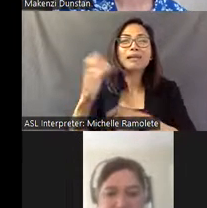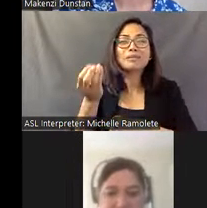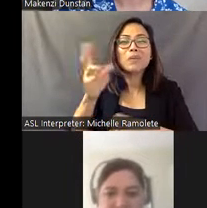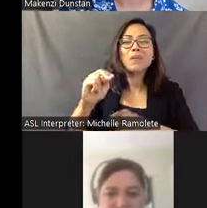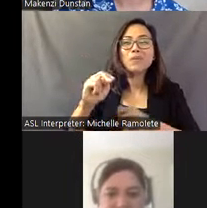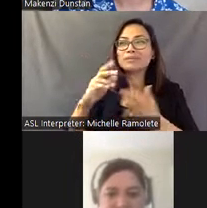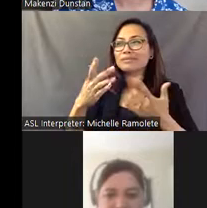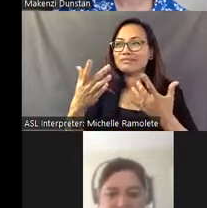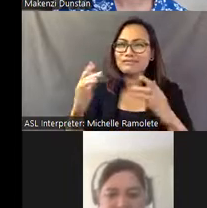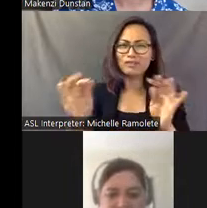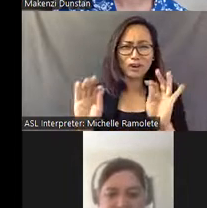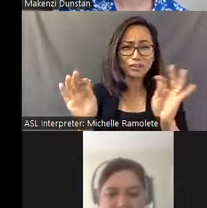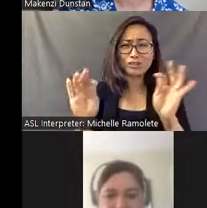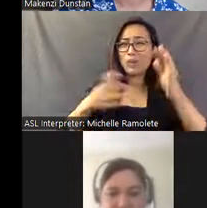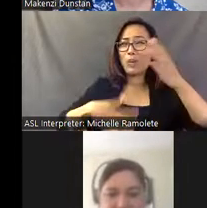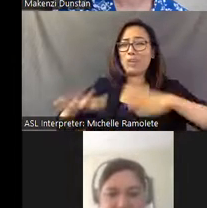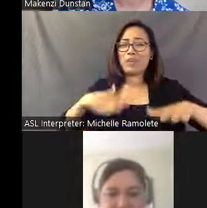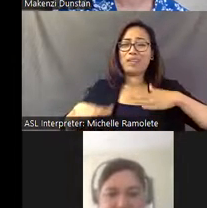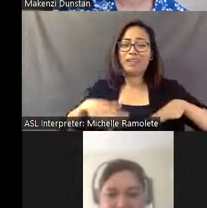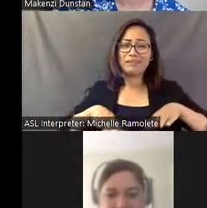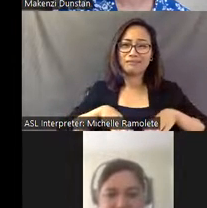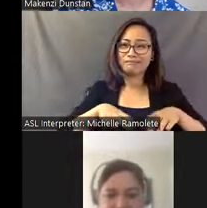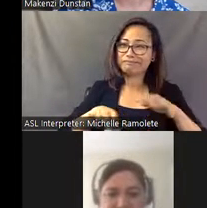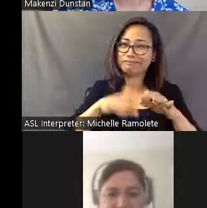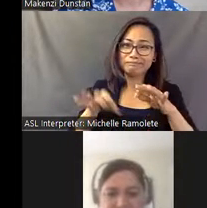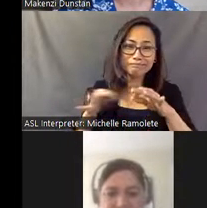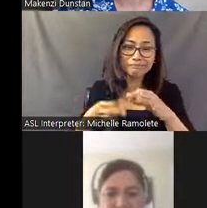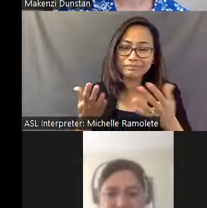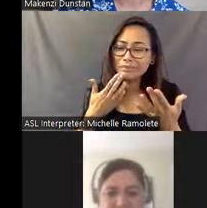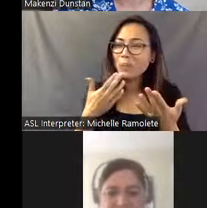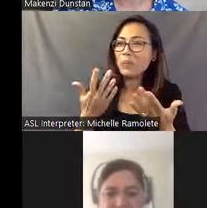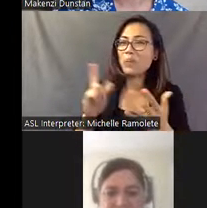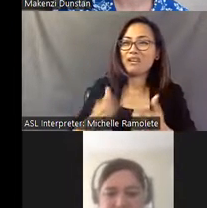It is the place that he lives and works all the time and I don't think he ever sees a